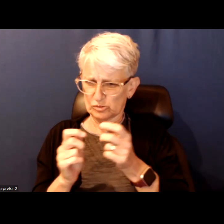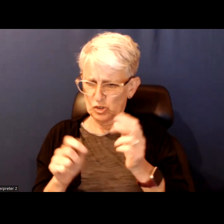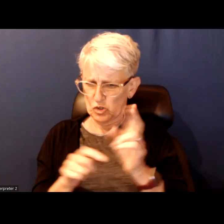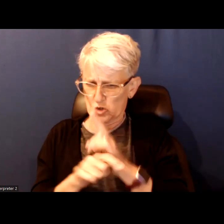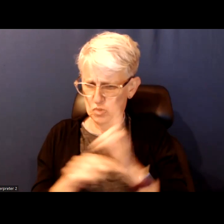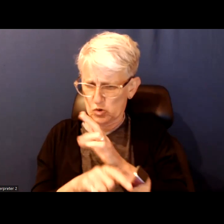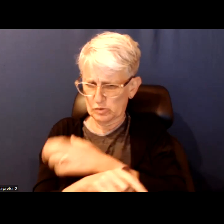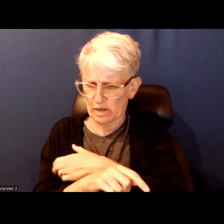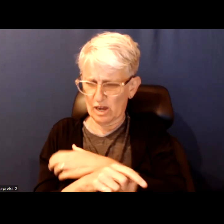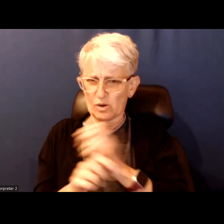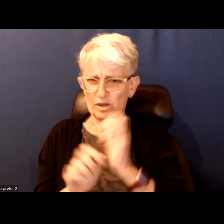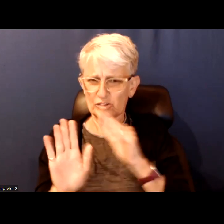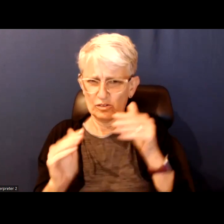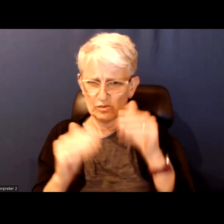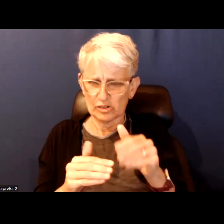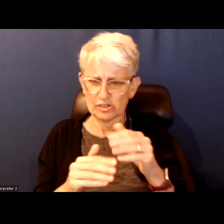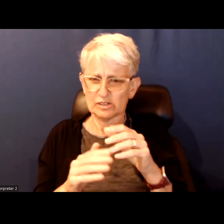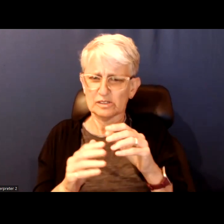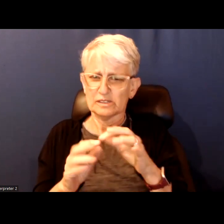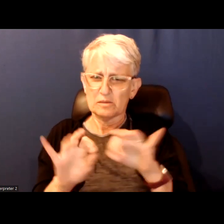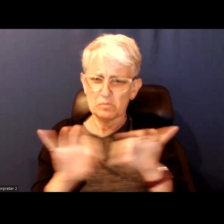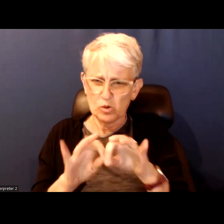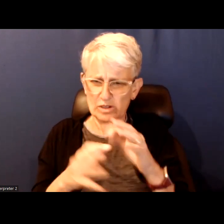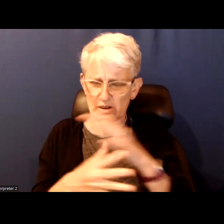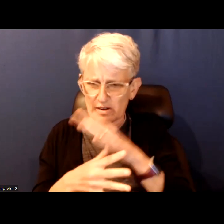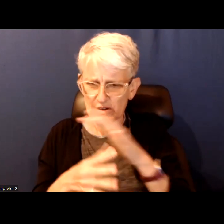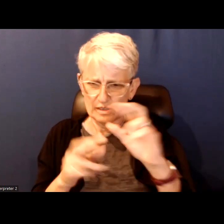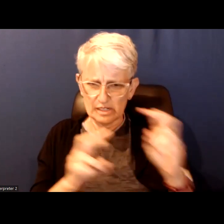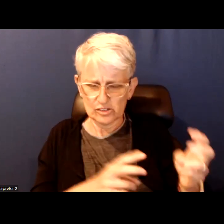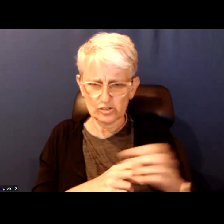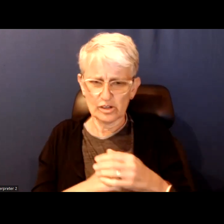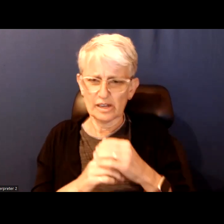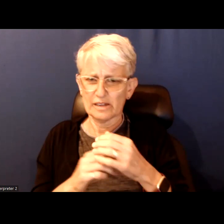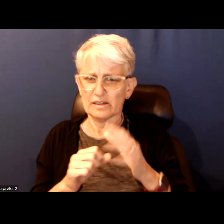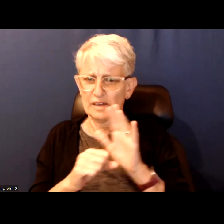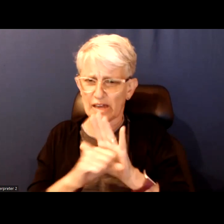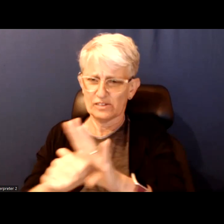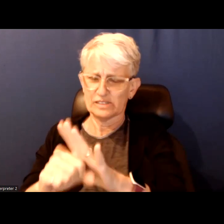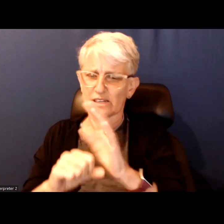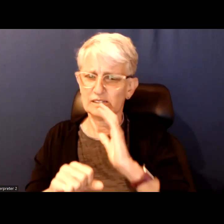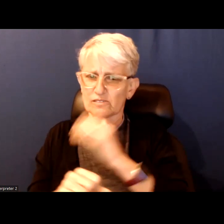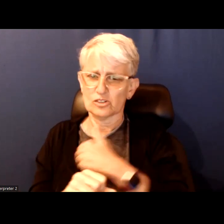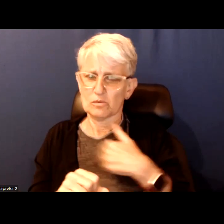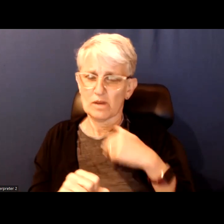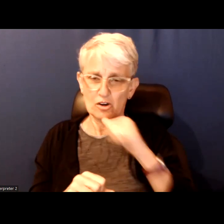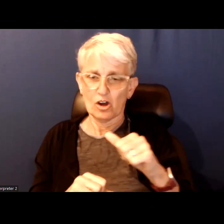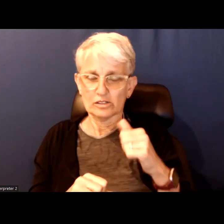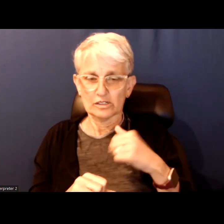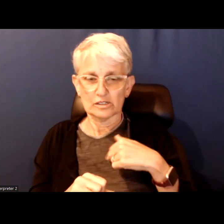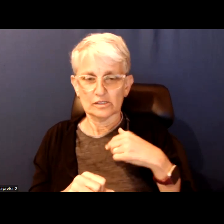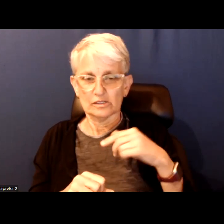key issues and advocate for Toronto with out antagonizing the provincial government may